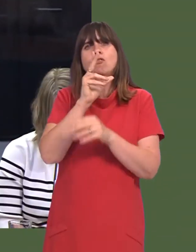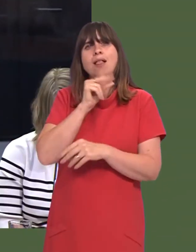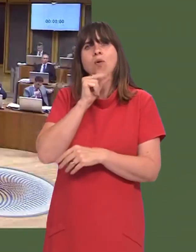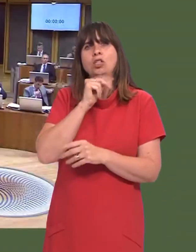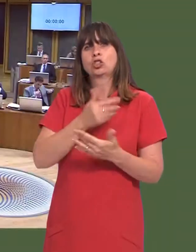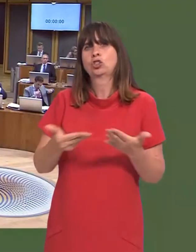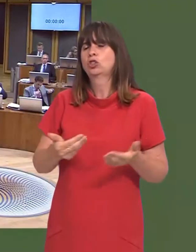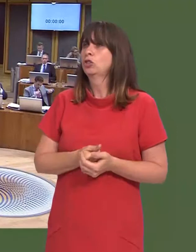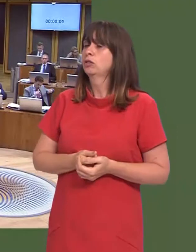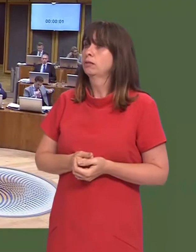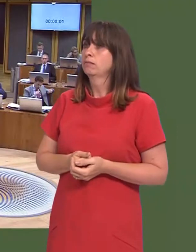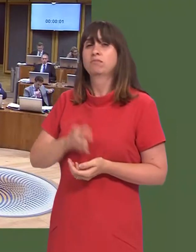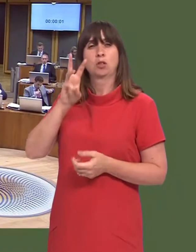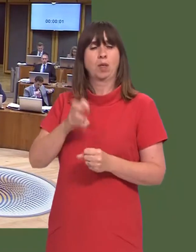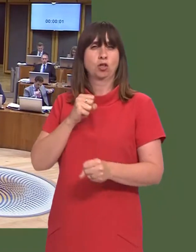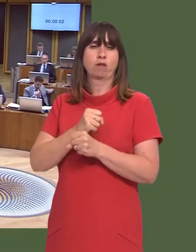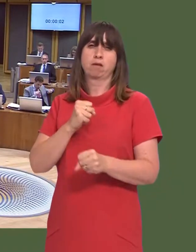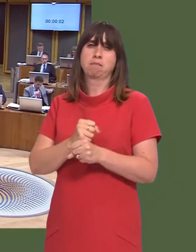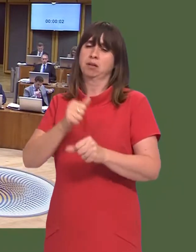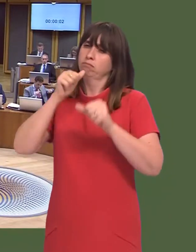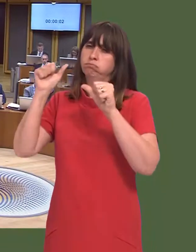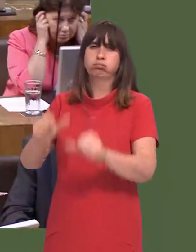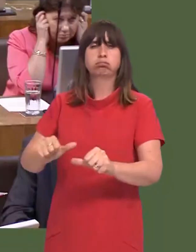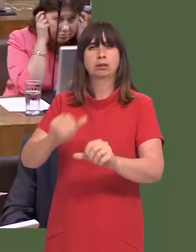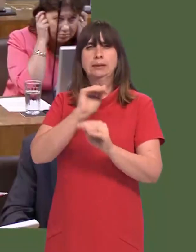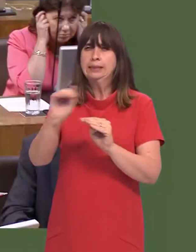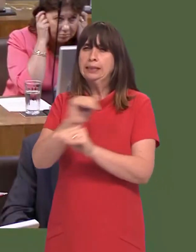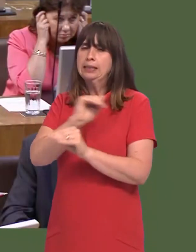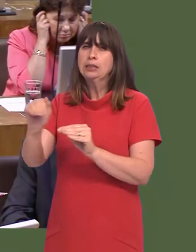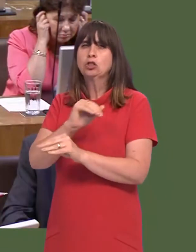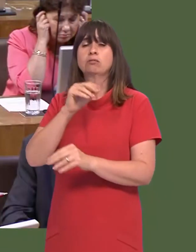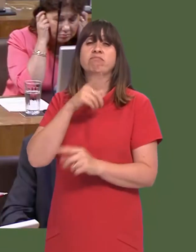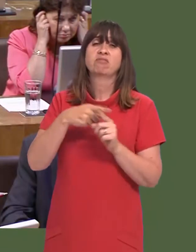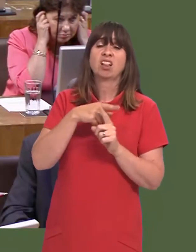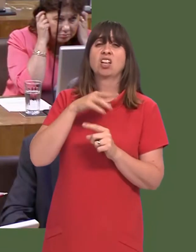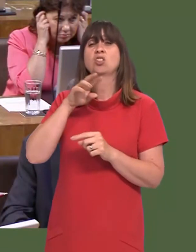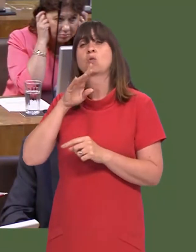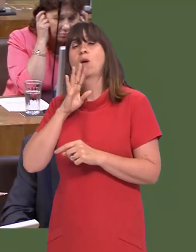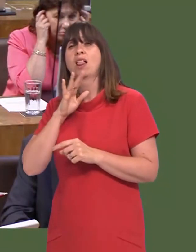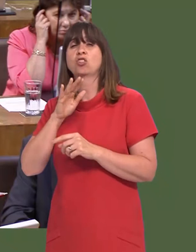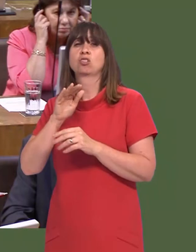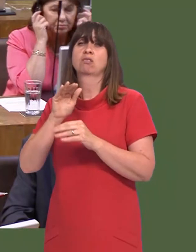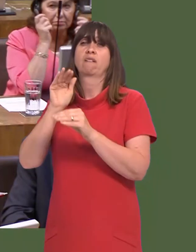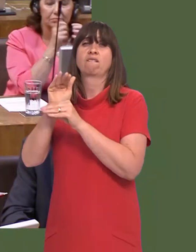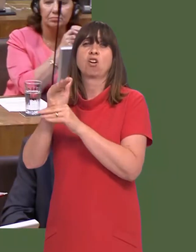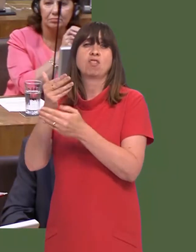OAQ(5)0724(FM) Carwyn Jones: Welsh Government places a great value on the teaching and learning of all languages, be that English, Welsh, or modern